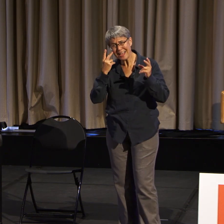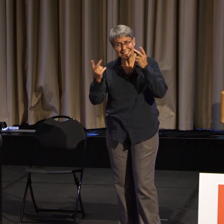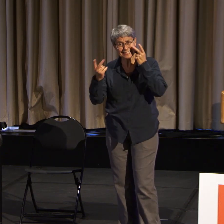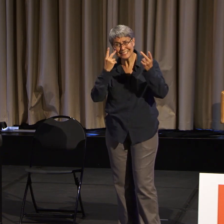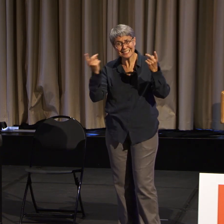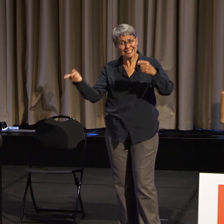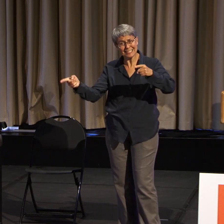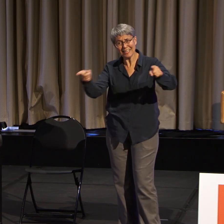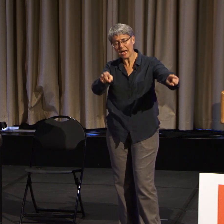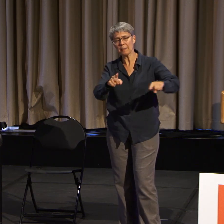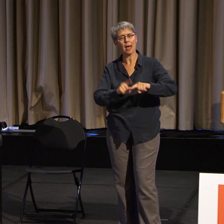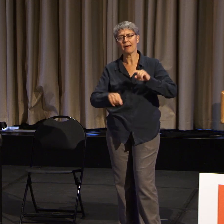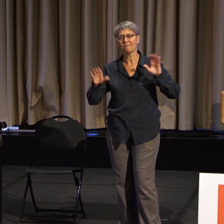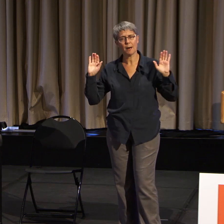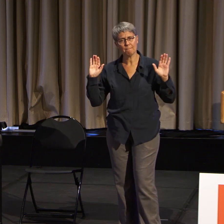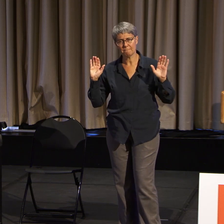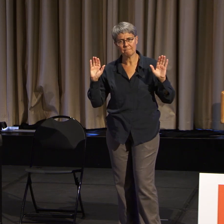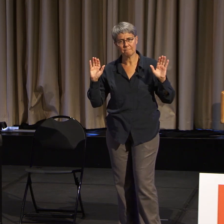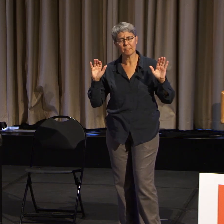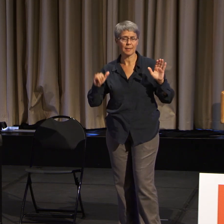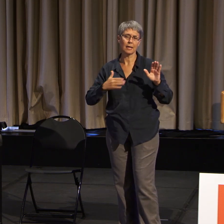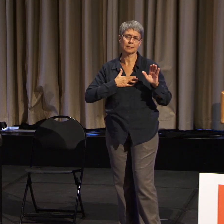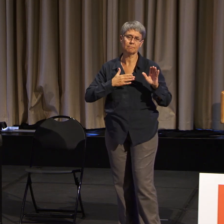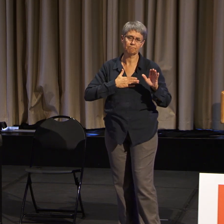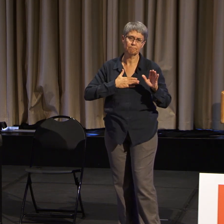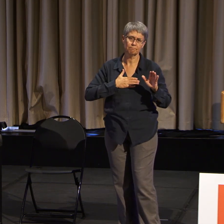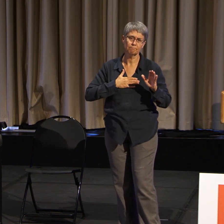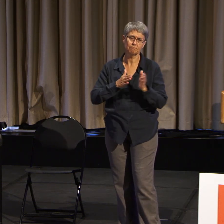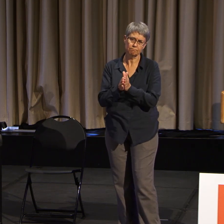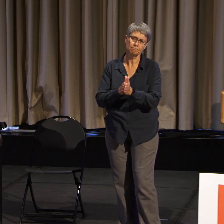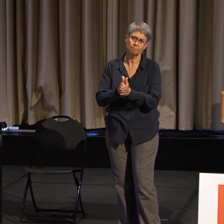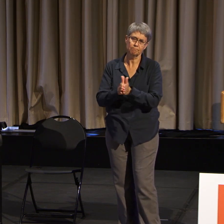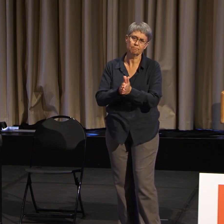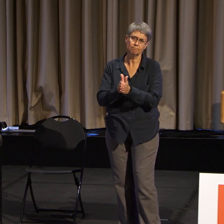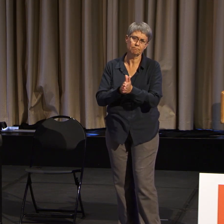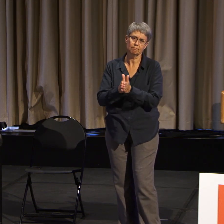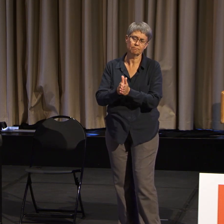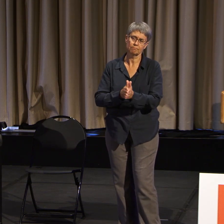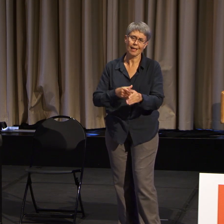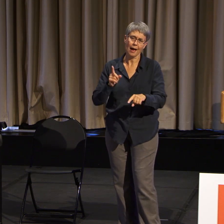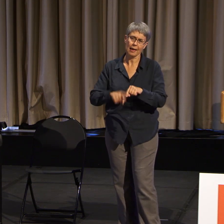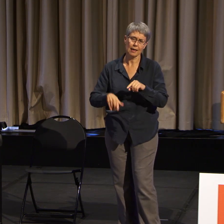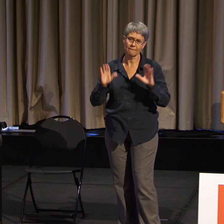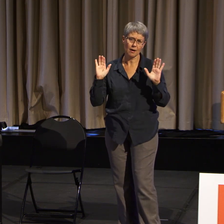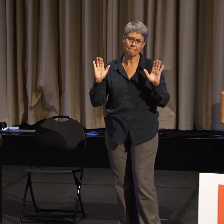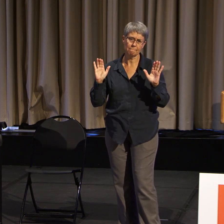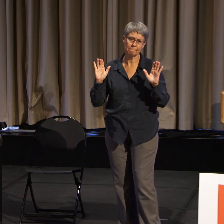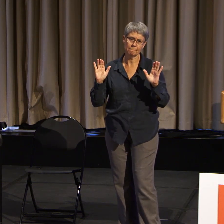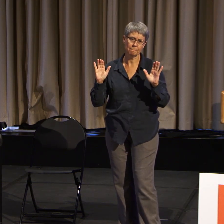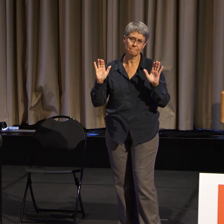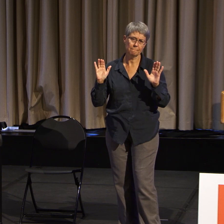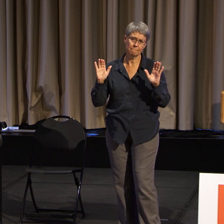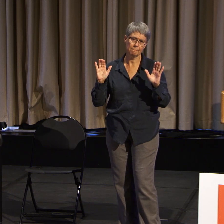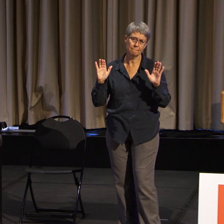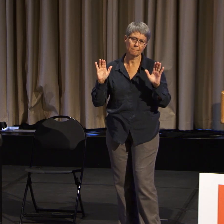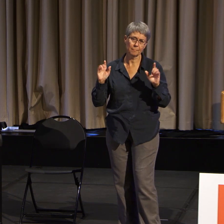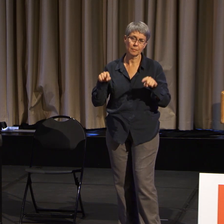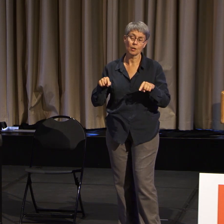And so that's what pushes me is that I can't afford to give up. This is a huge movement.